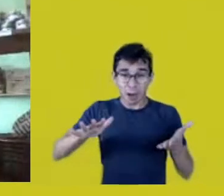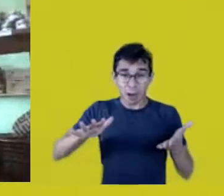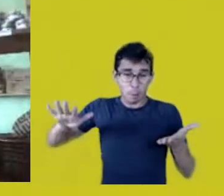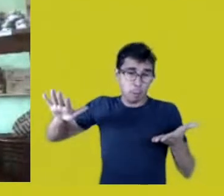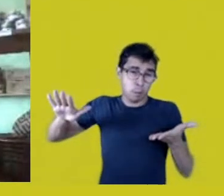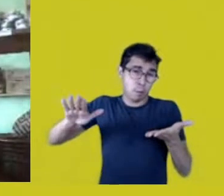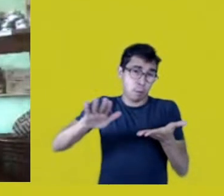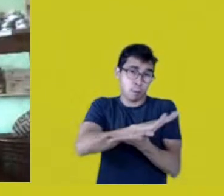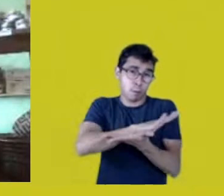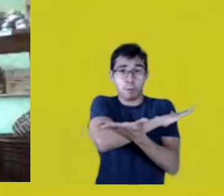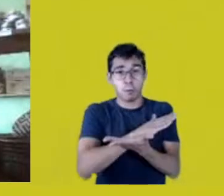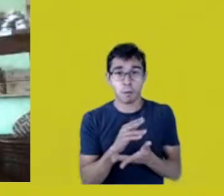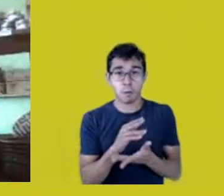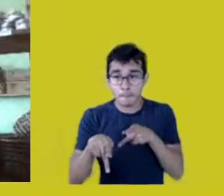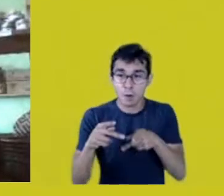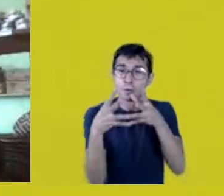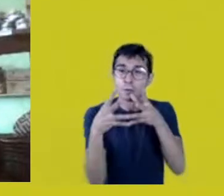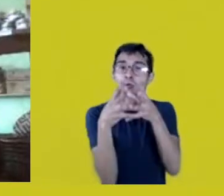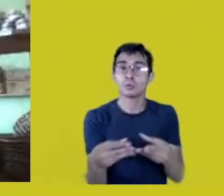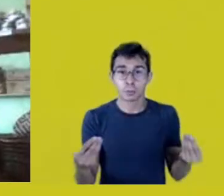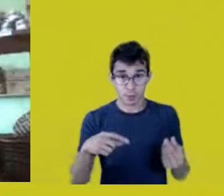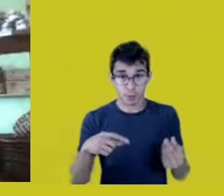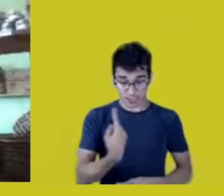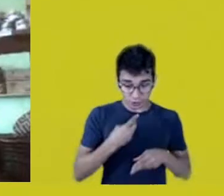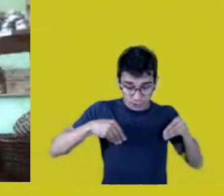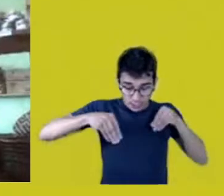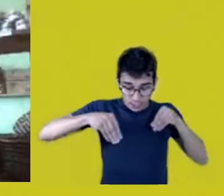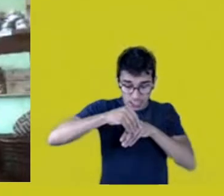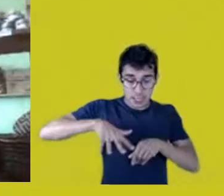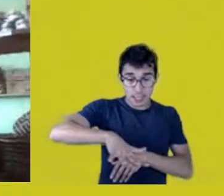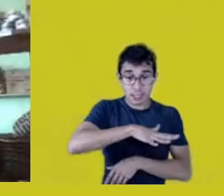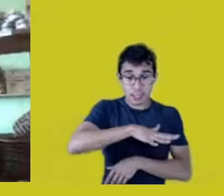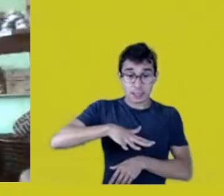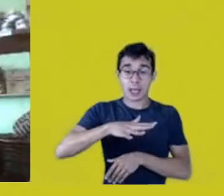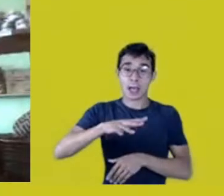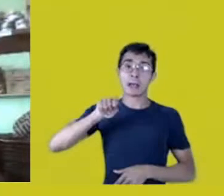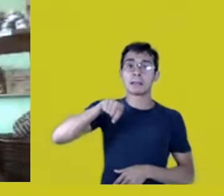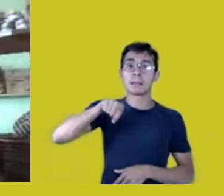and our lands were considered “res nullius”, nobody’s property,